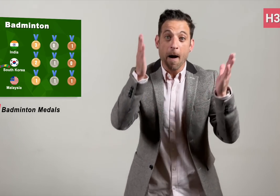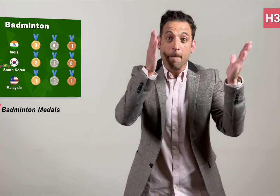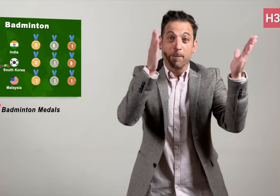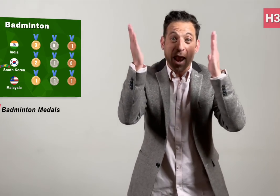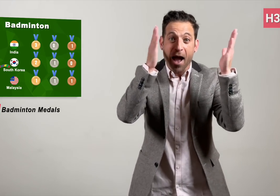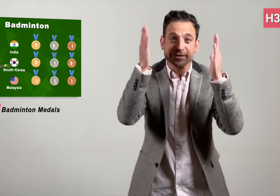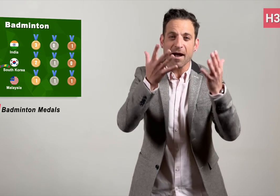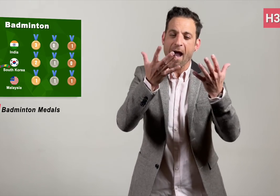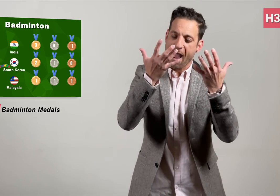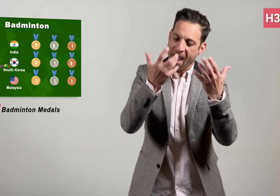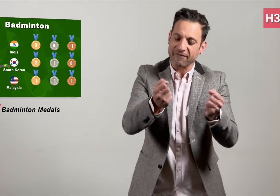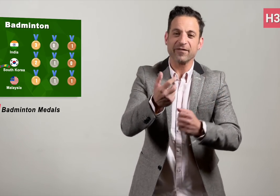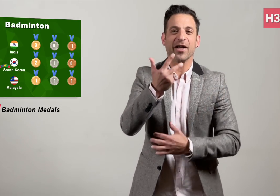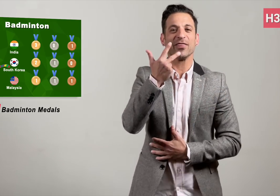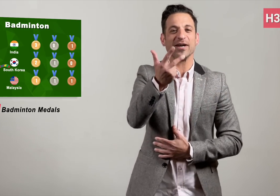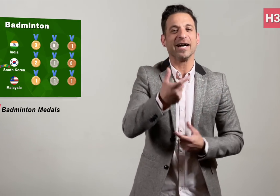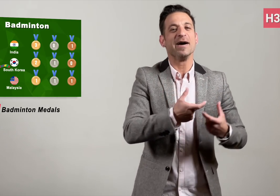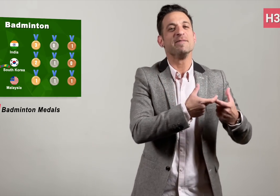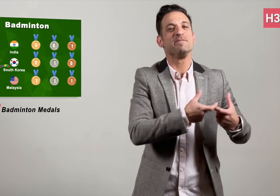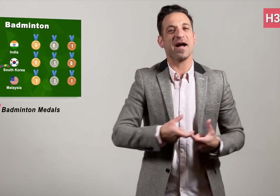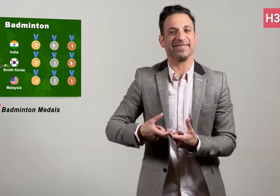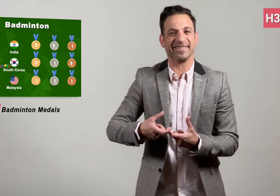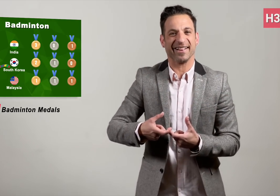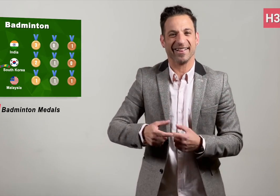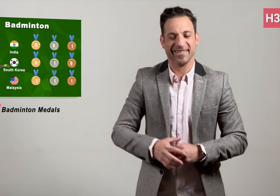and Malaysia earned three medals.